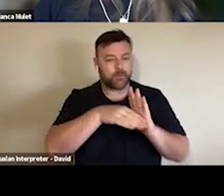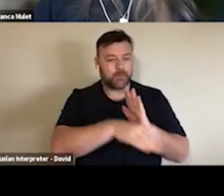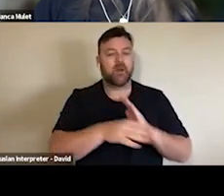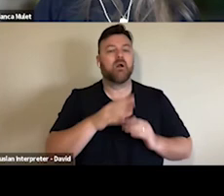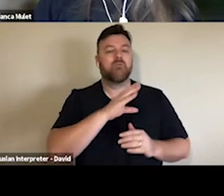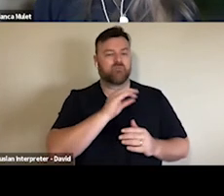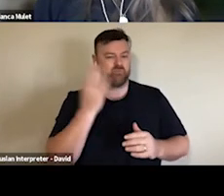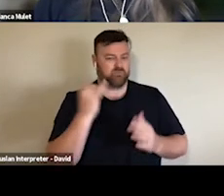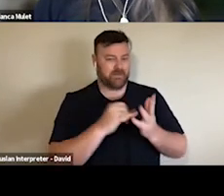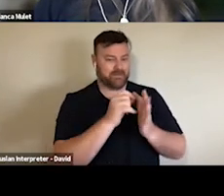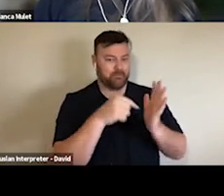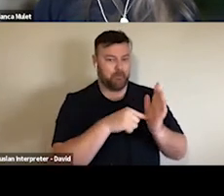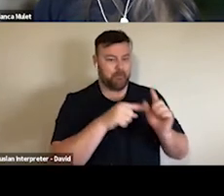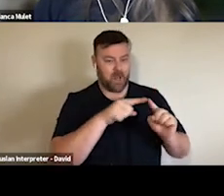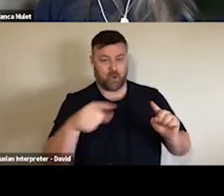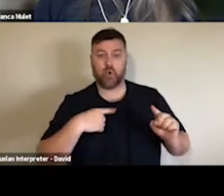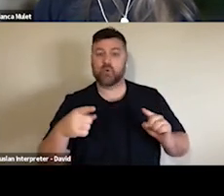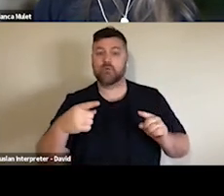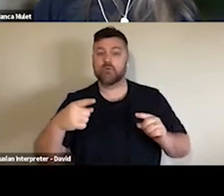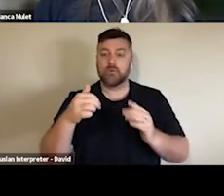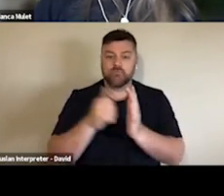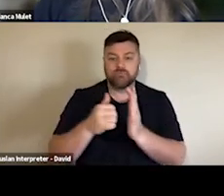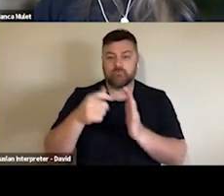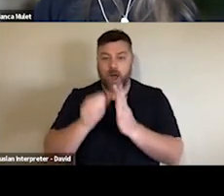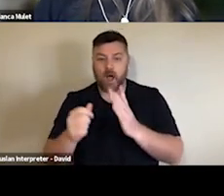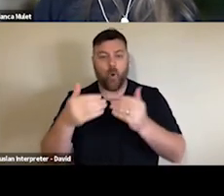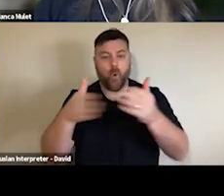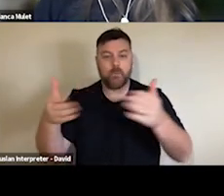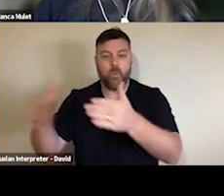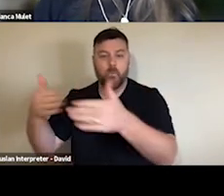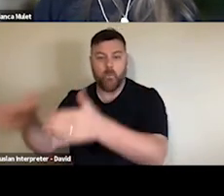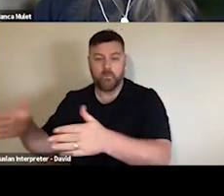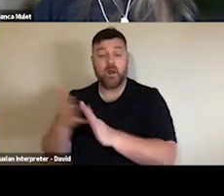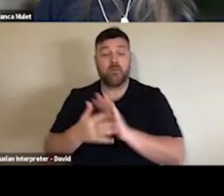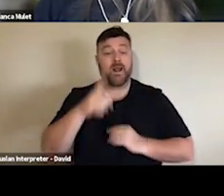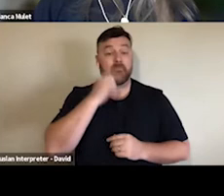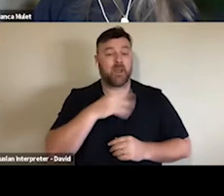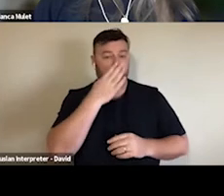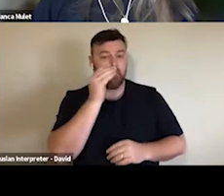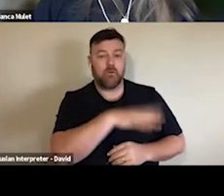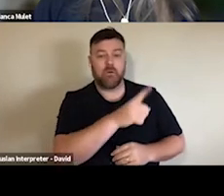decided we needed to really do some foundational research just to understand how do people forge relationships with digital content.